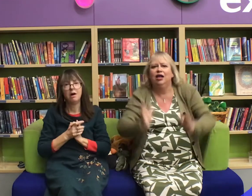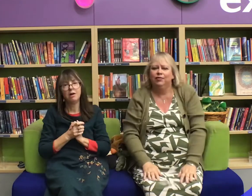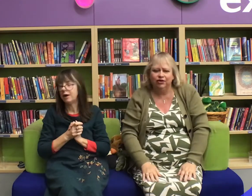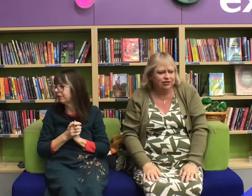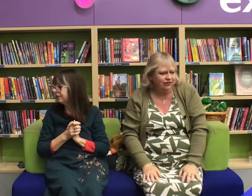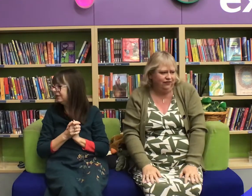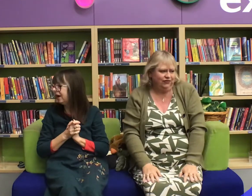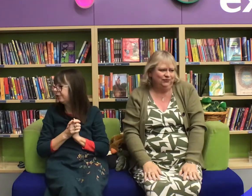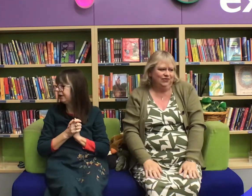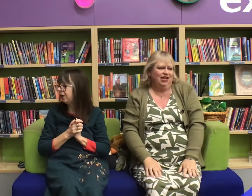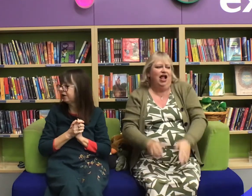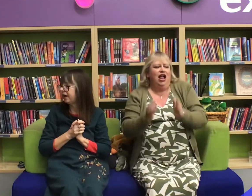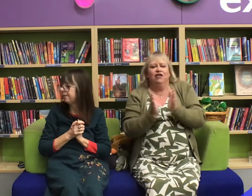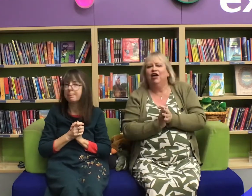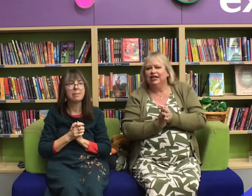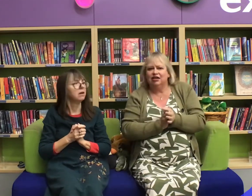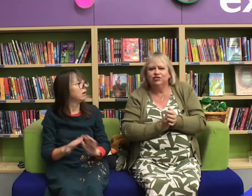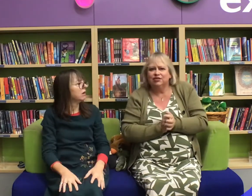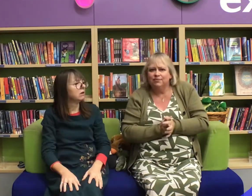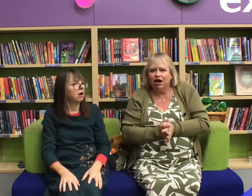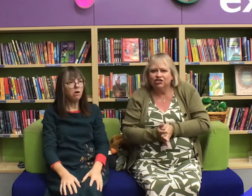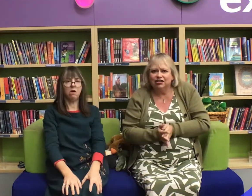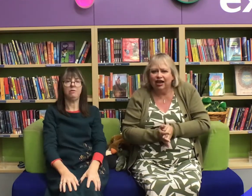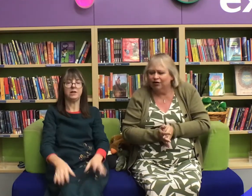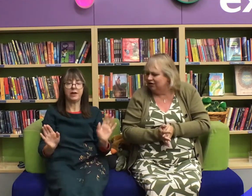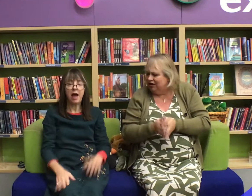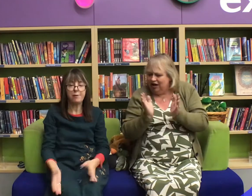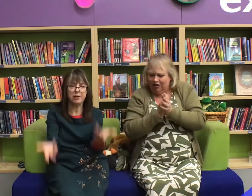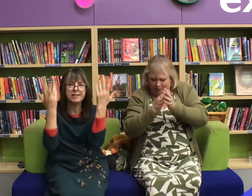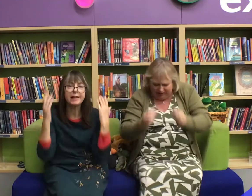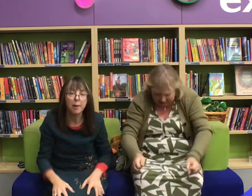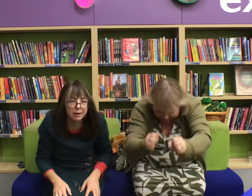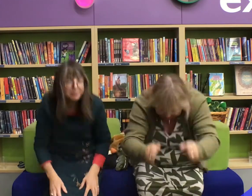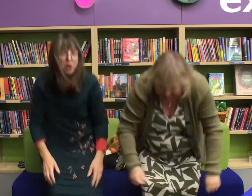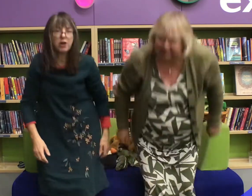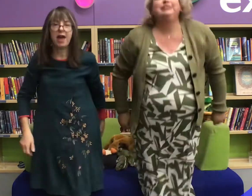Beautiful right it's time to do some marching now!